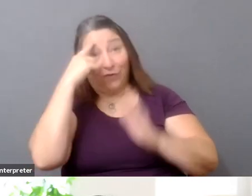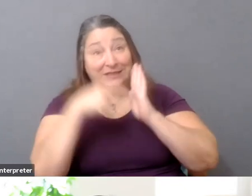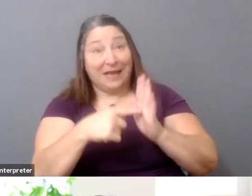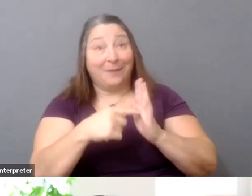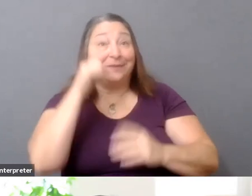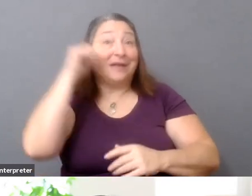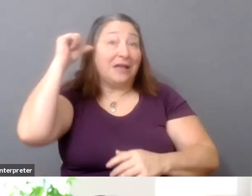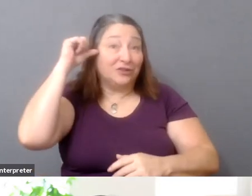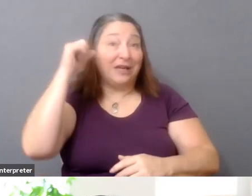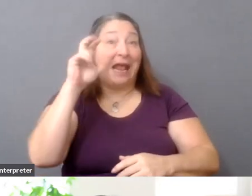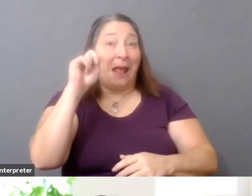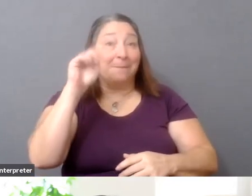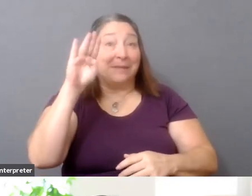and the power of that.